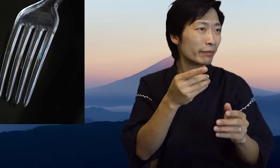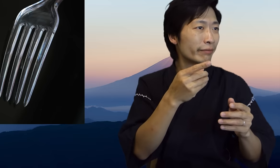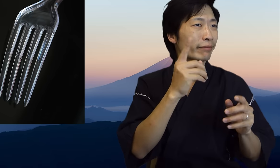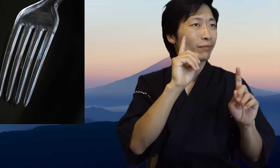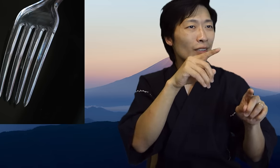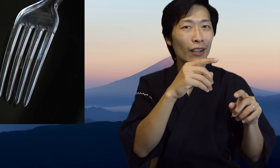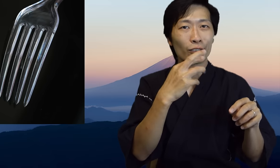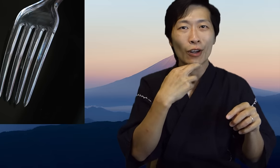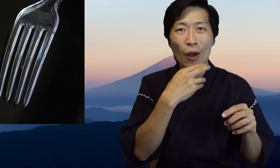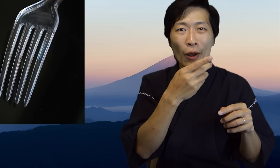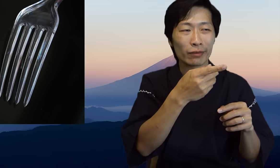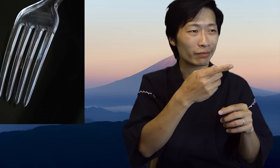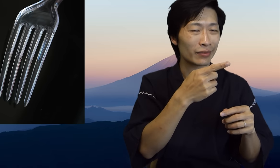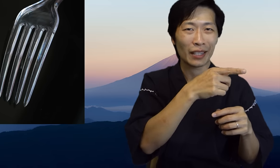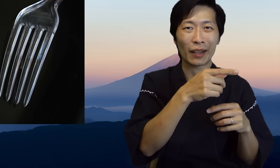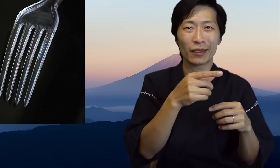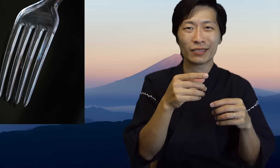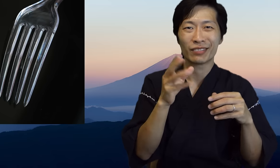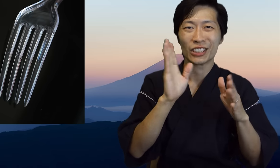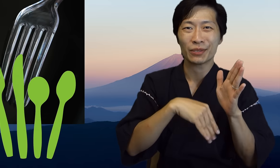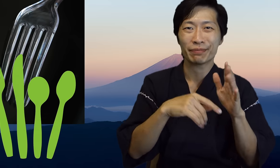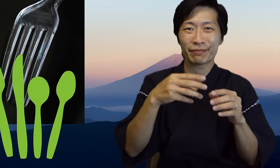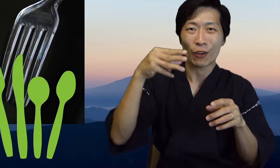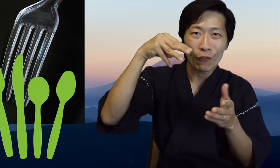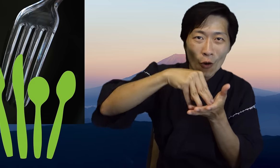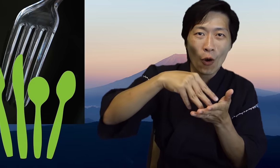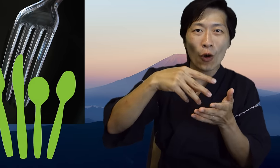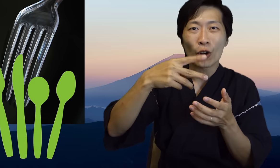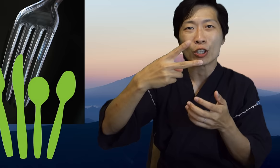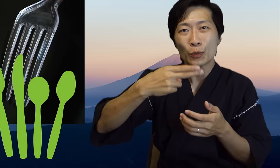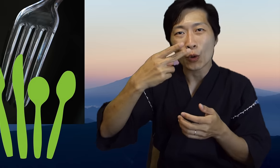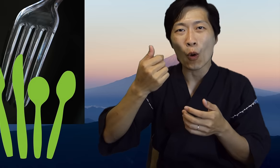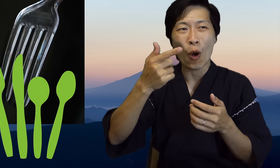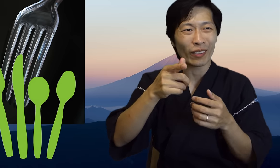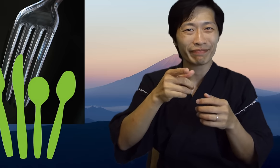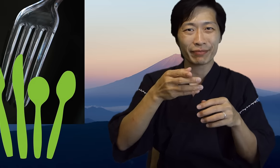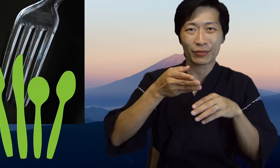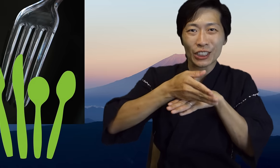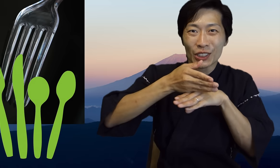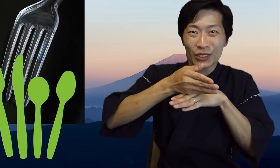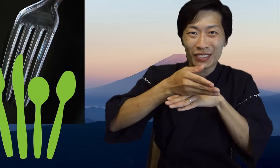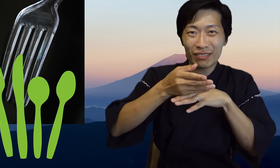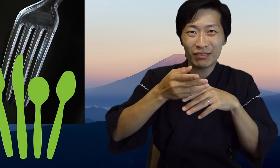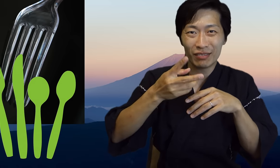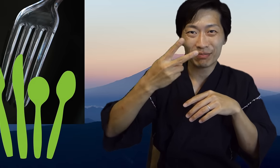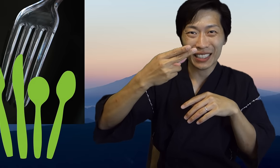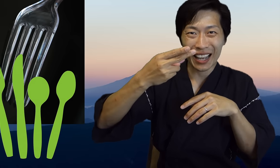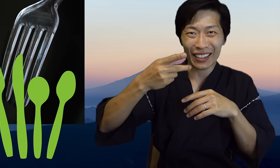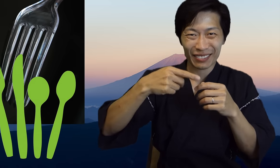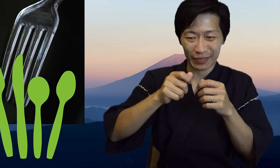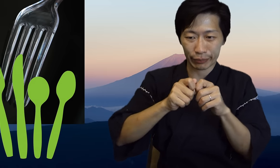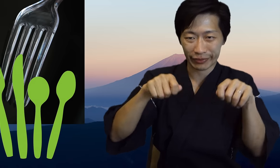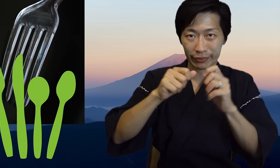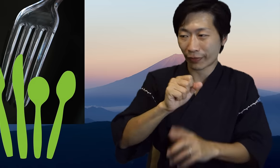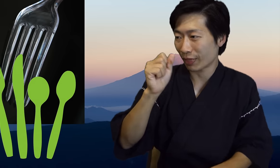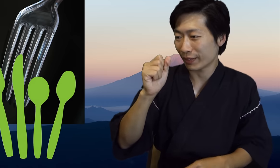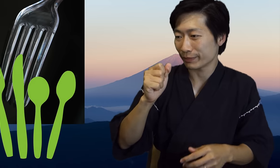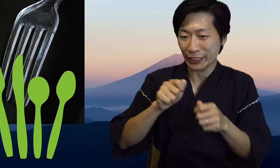use your chopsticks. So instead of using cheap plastic forks or those disposable